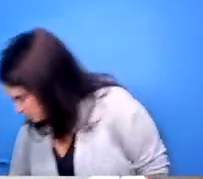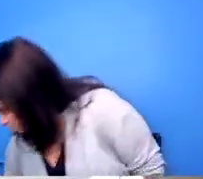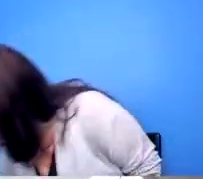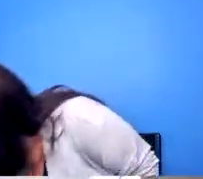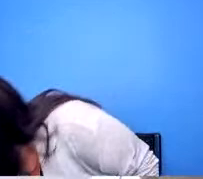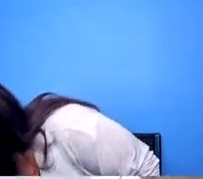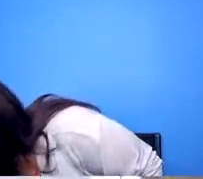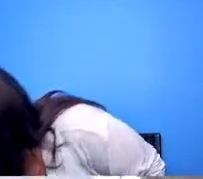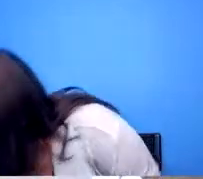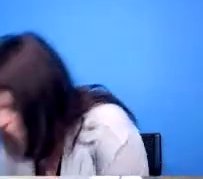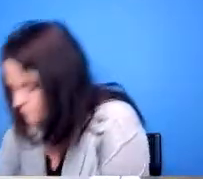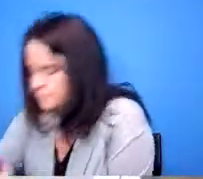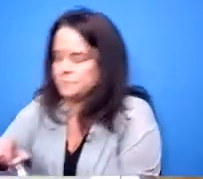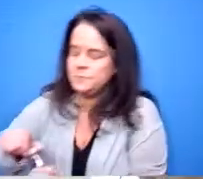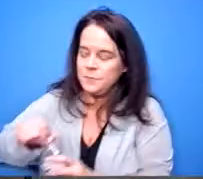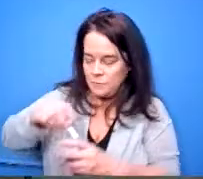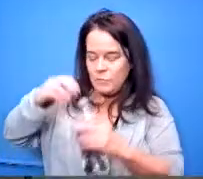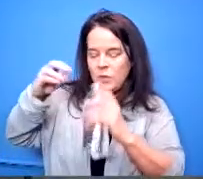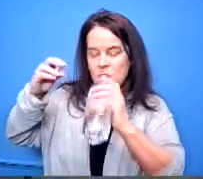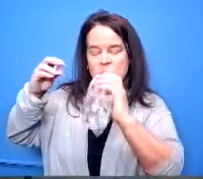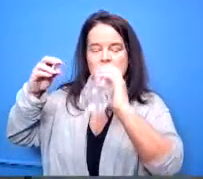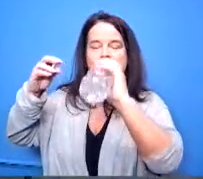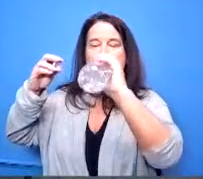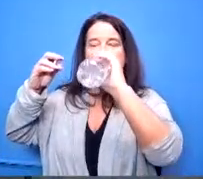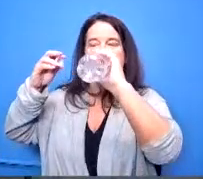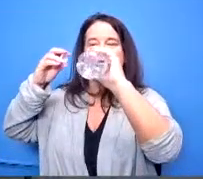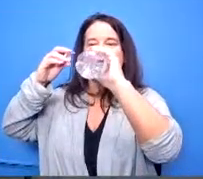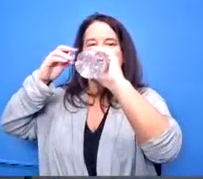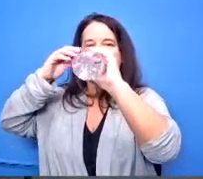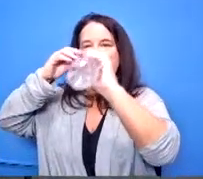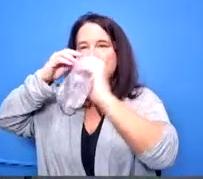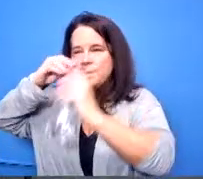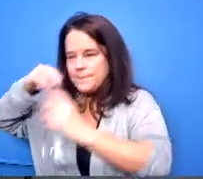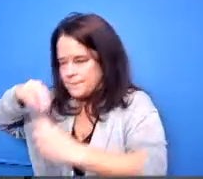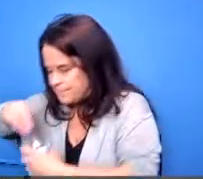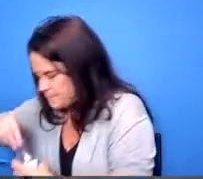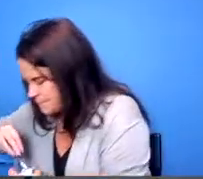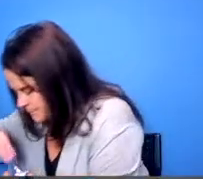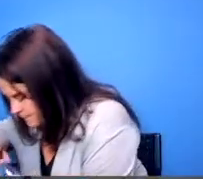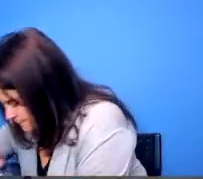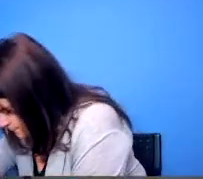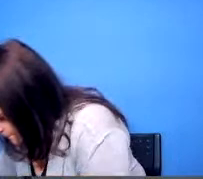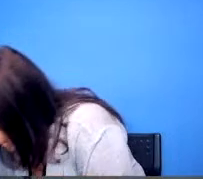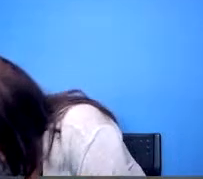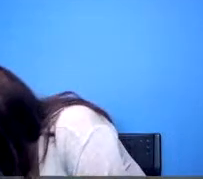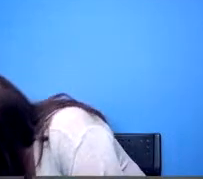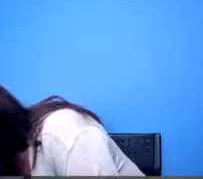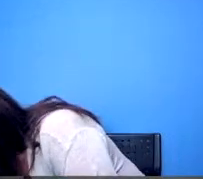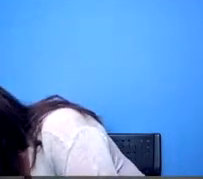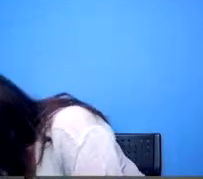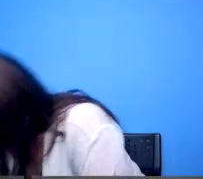with board member samson thank you mr president um one of the things that i've listened to in